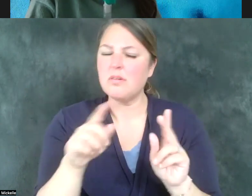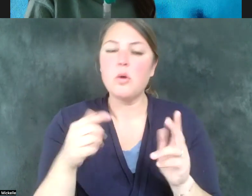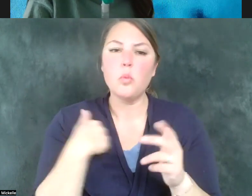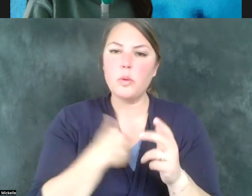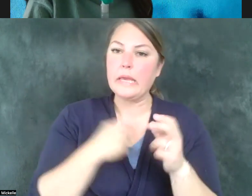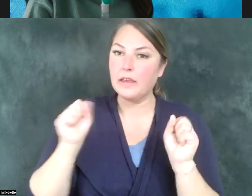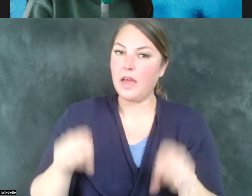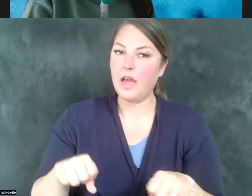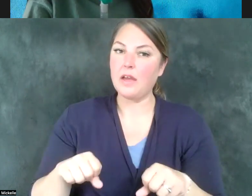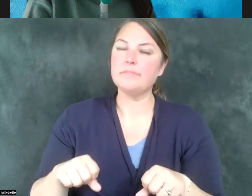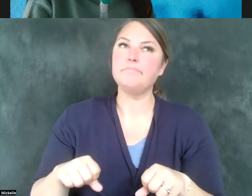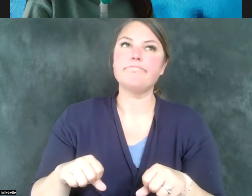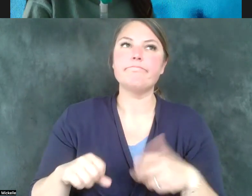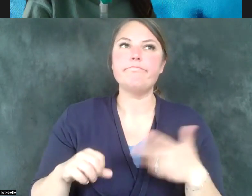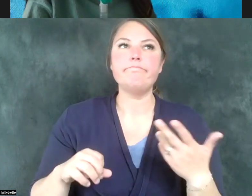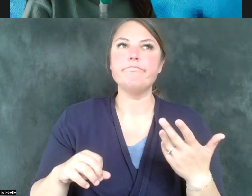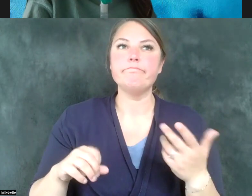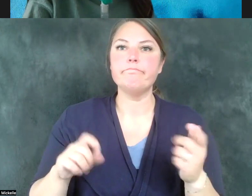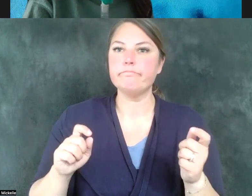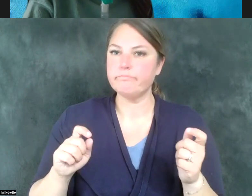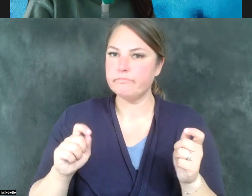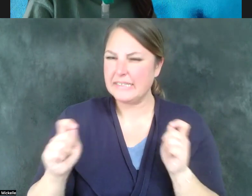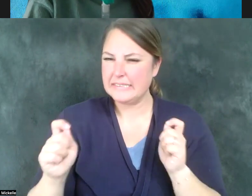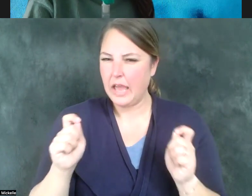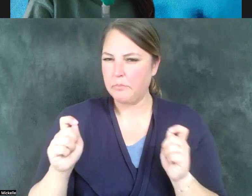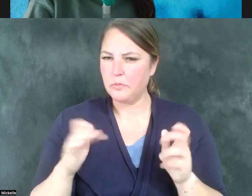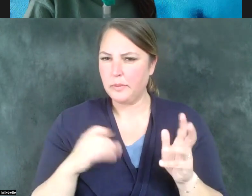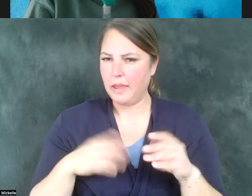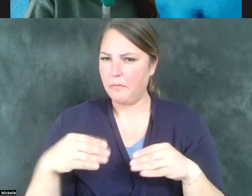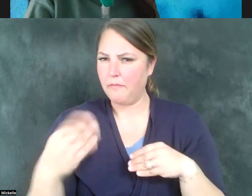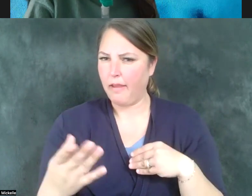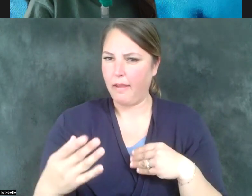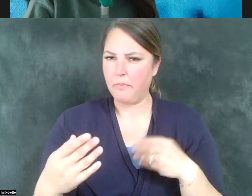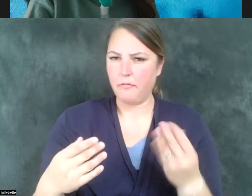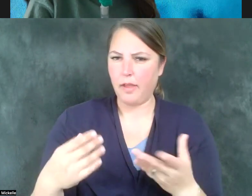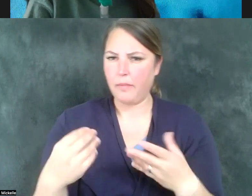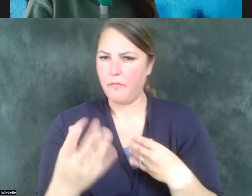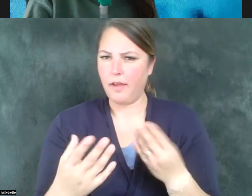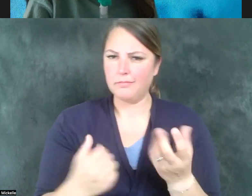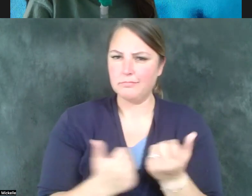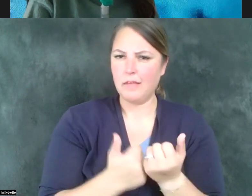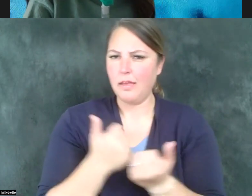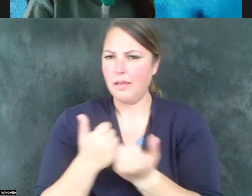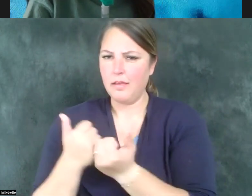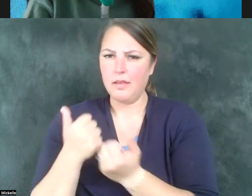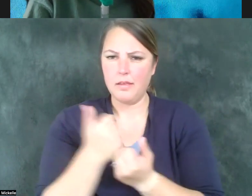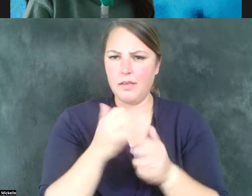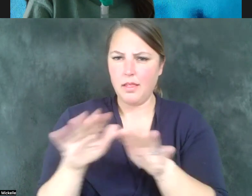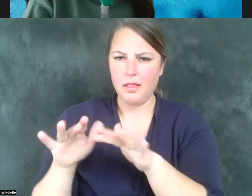provide those resources and helps the assistance to individuals to prepare them to be employed.